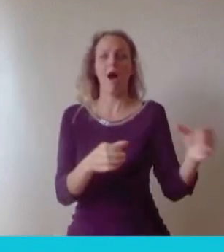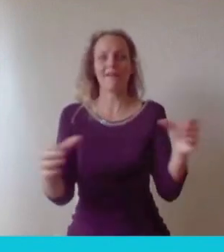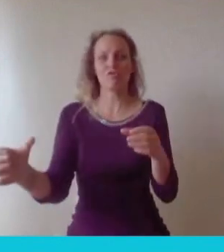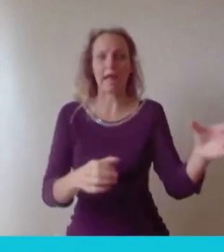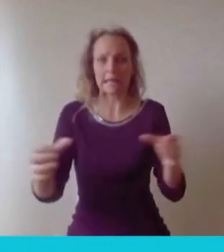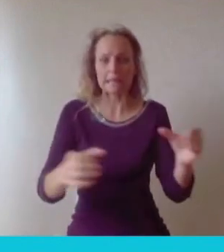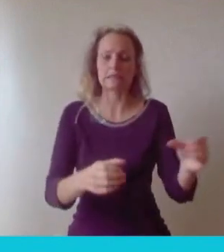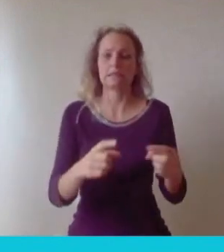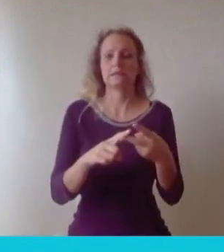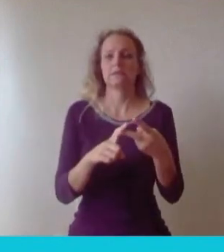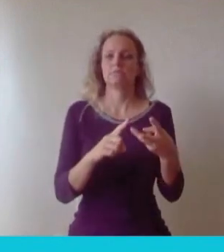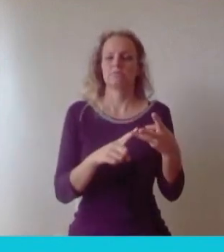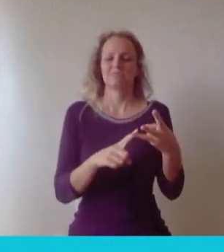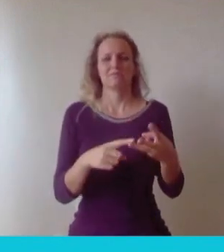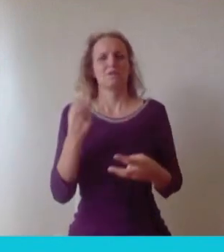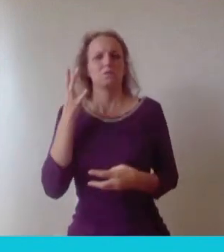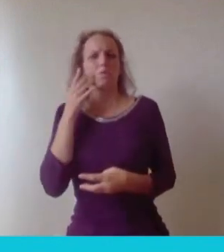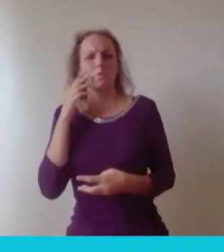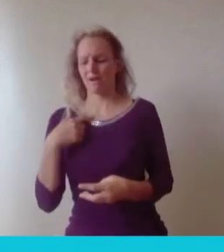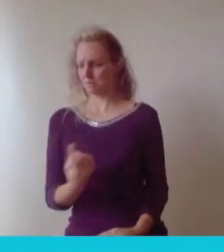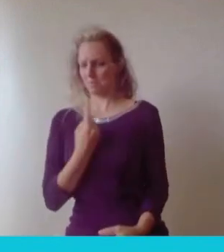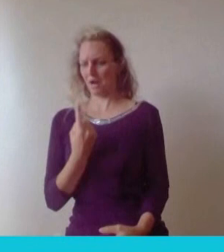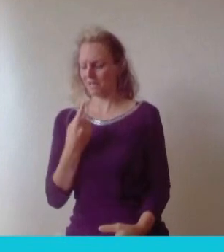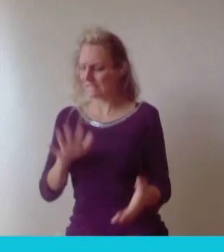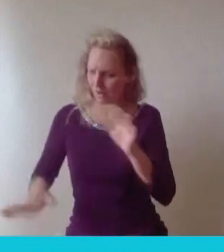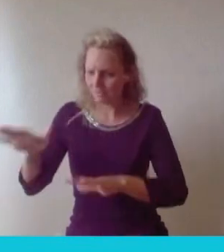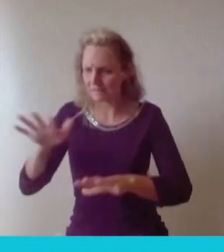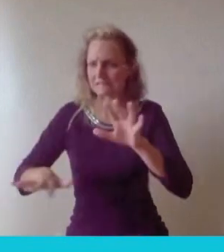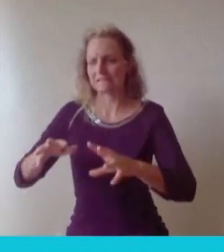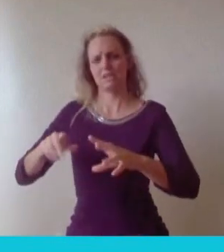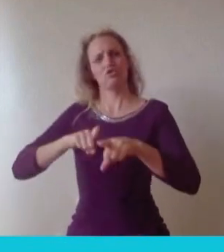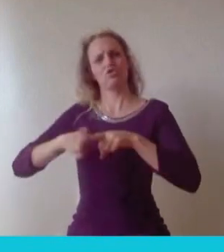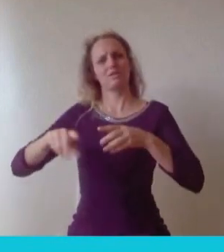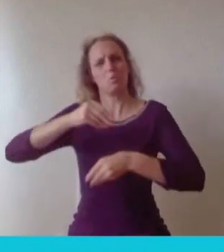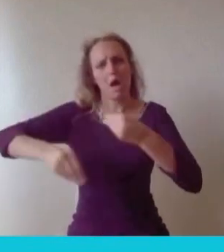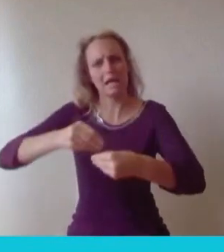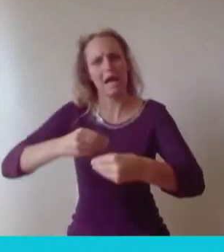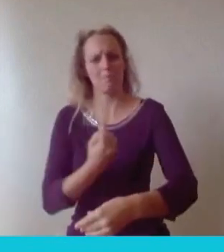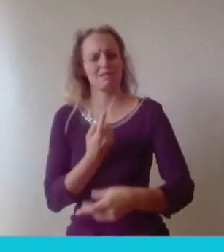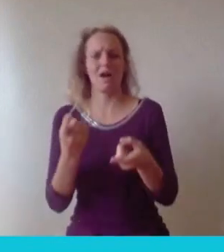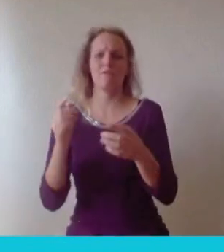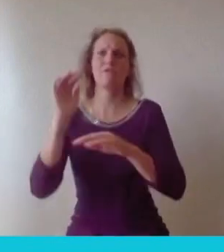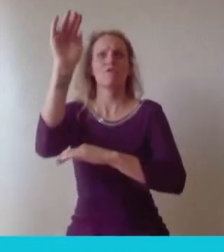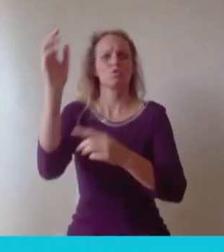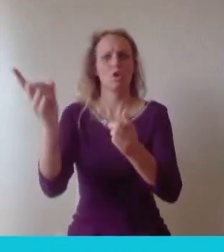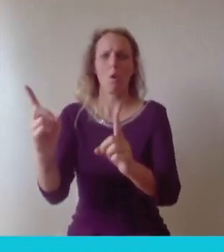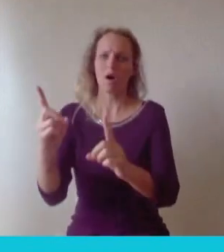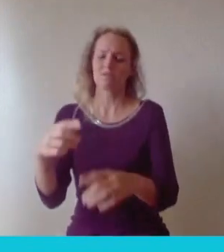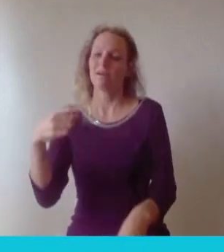floundering around a bit working out, do I start the company? Do I not? What do I do with my career? And I think that would have been really helpful, so yeah it's been really rewarding